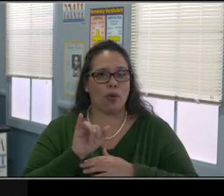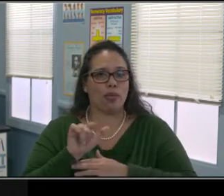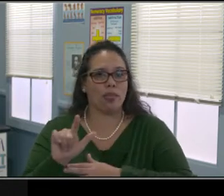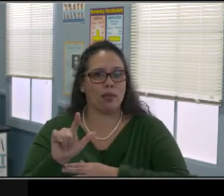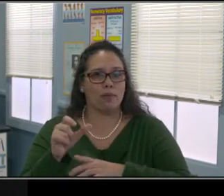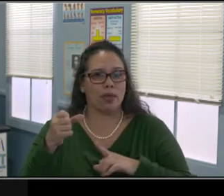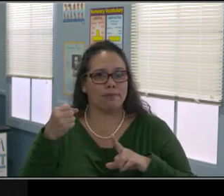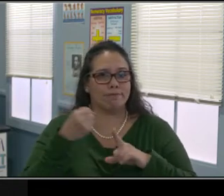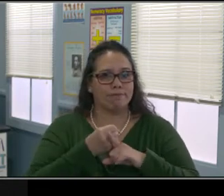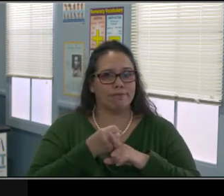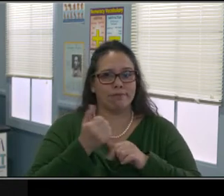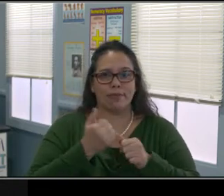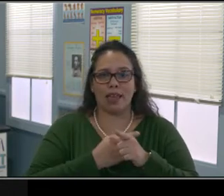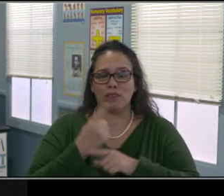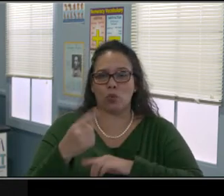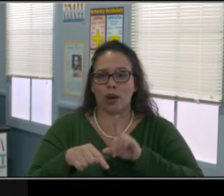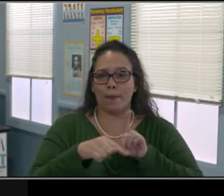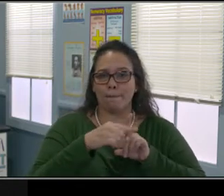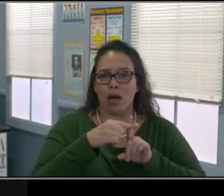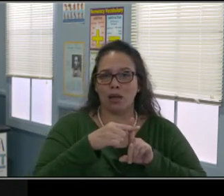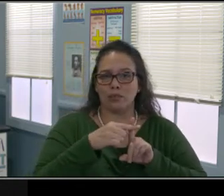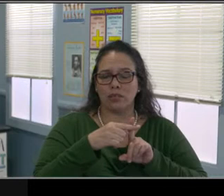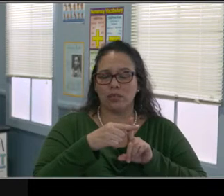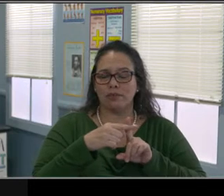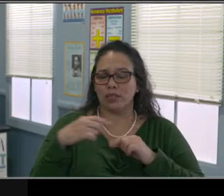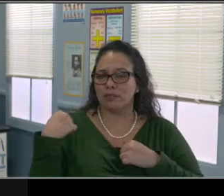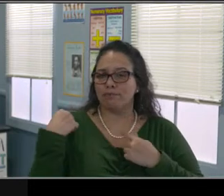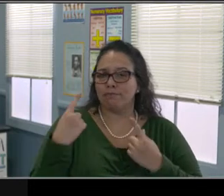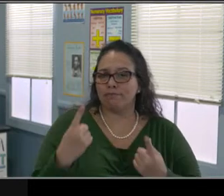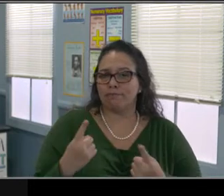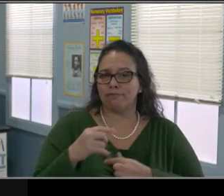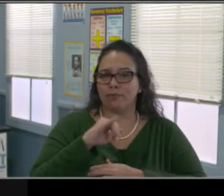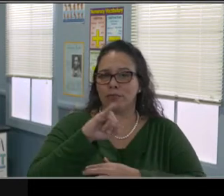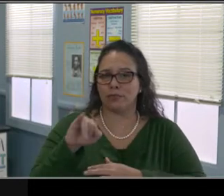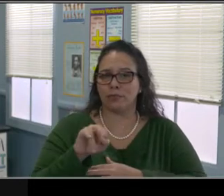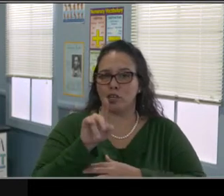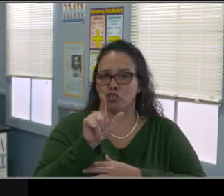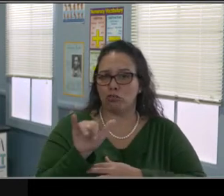receiving the education. And this has nothing to do with the efforts that the schools or teachers are making,